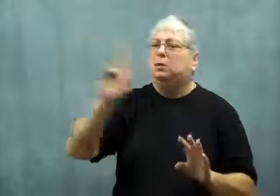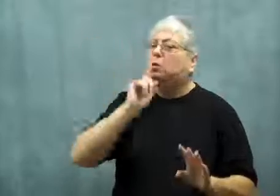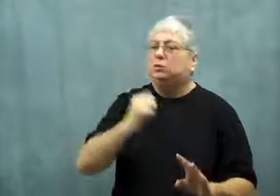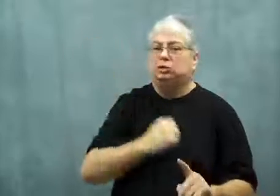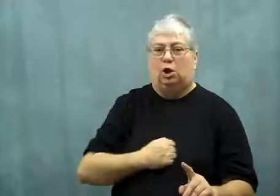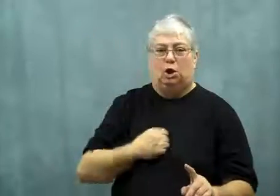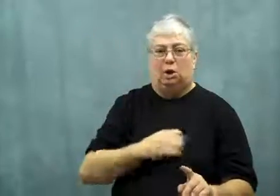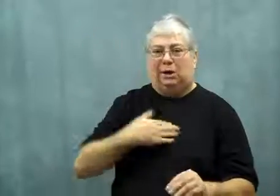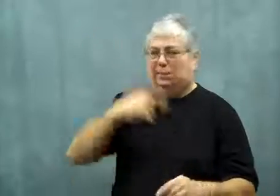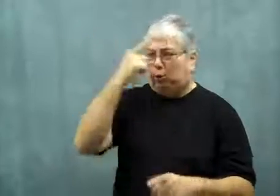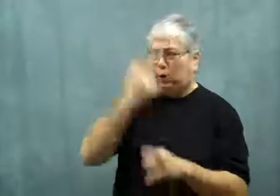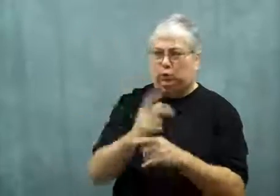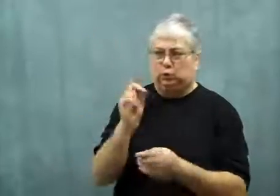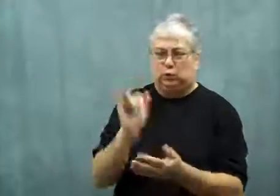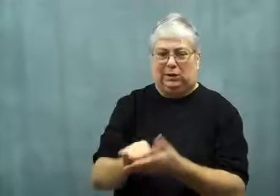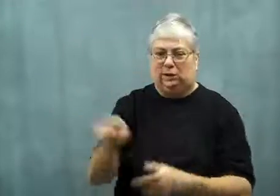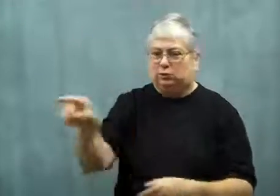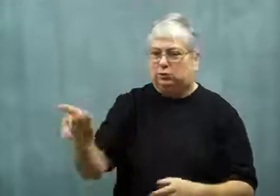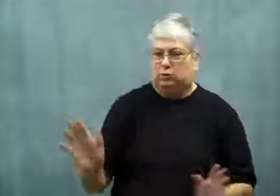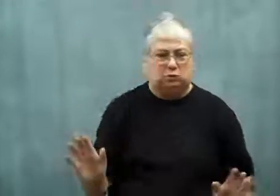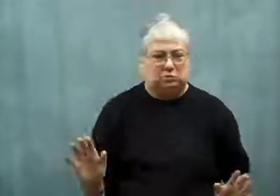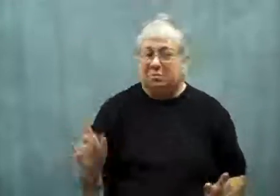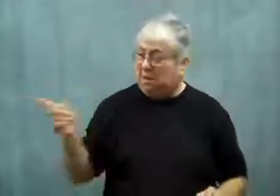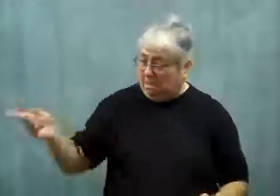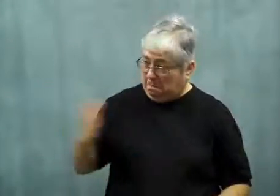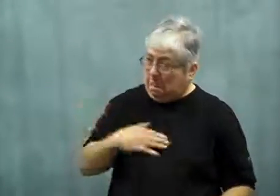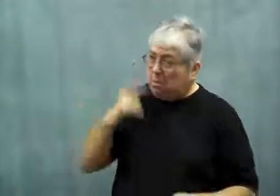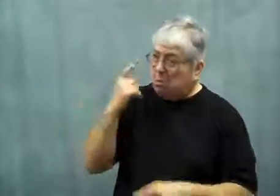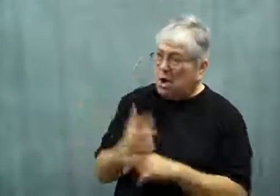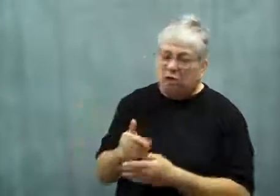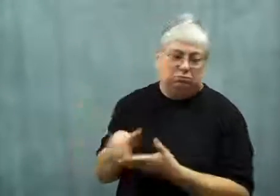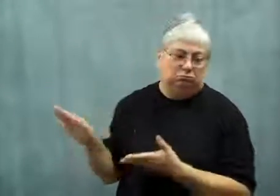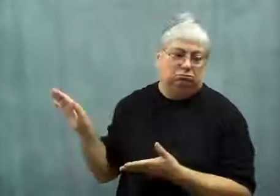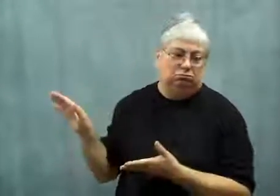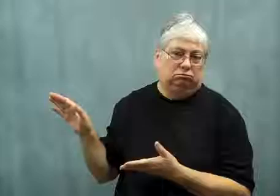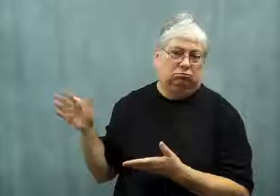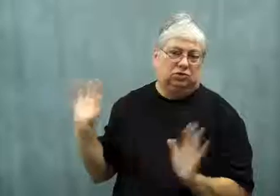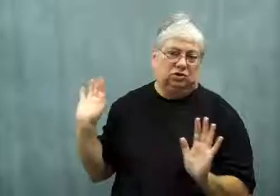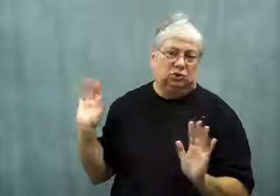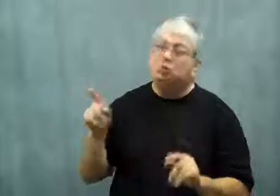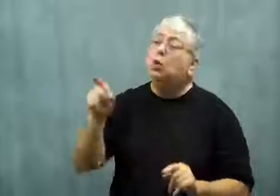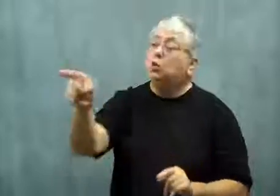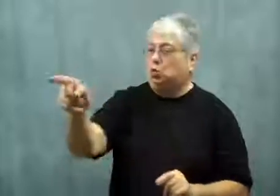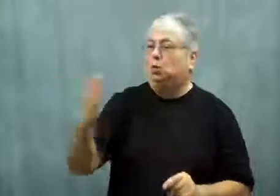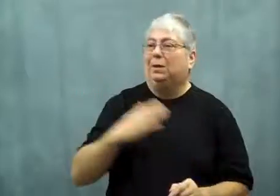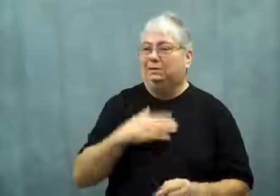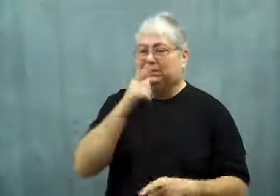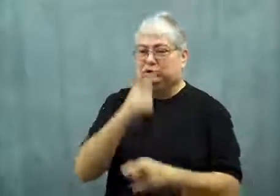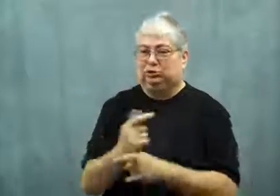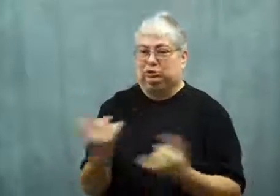She was very sorry for what her brother did to her.